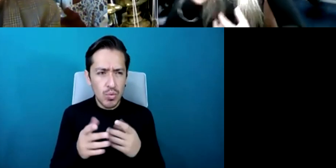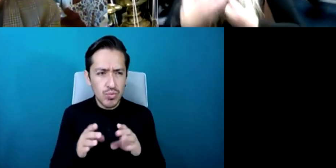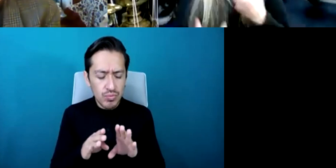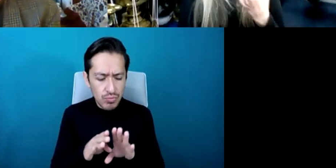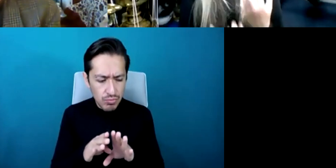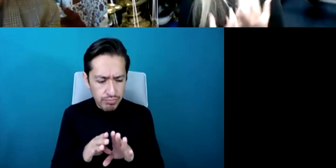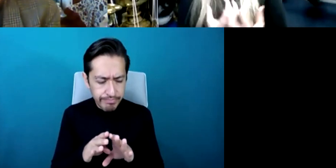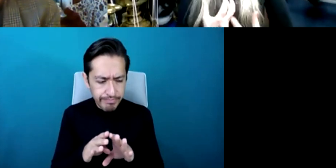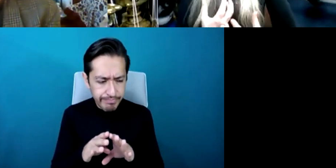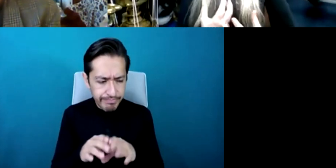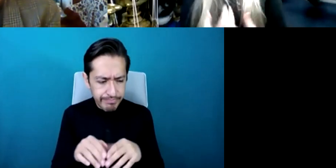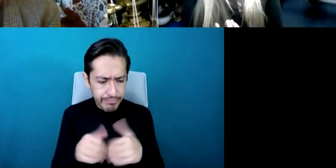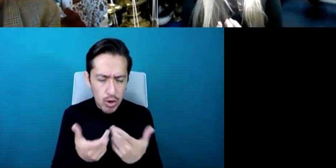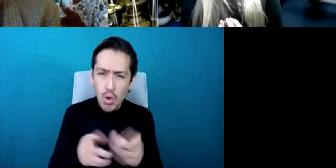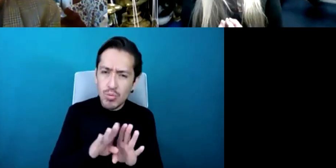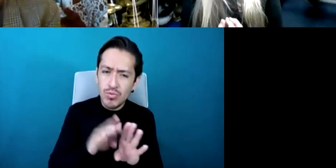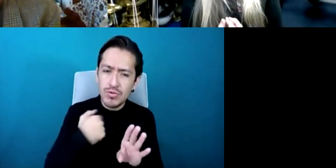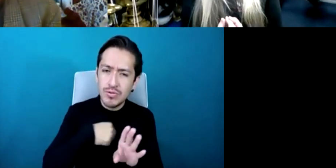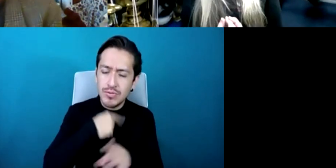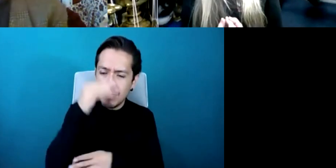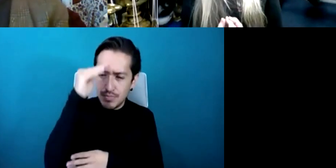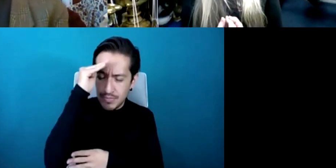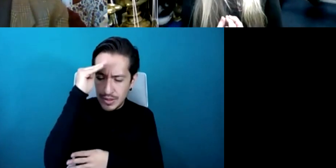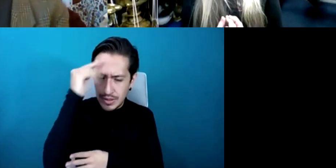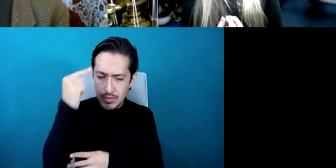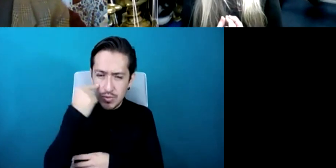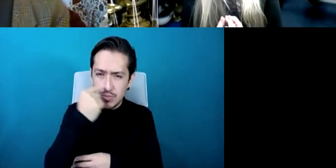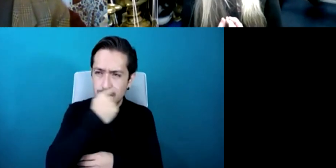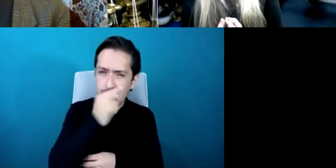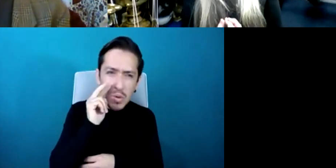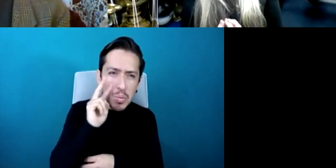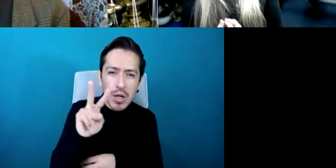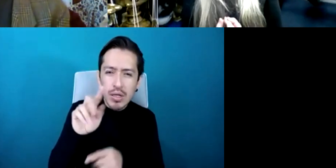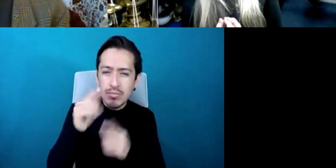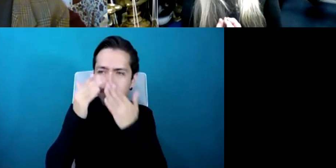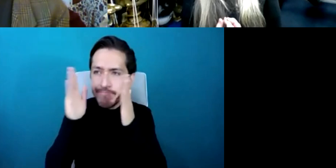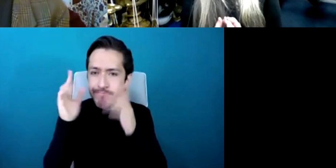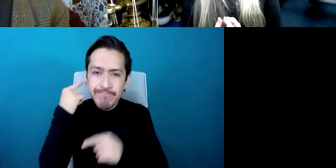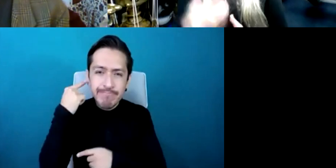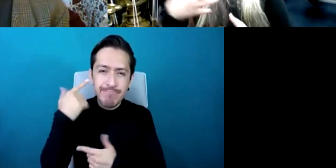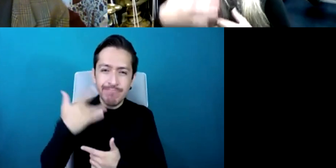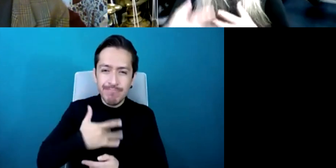kind of I can't quite describe it because it's not a thing of confidence either it's just a